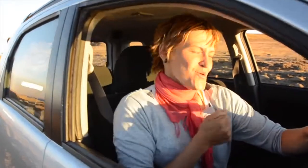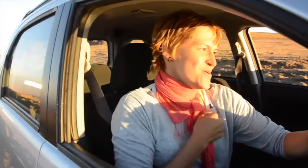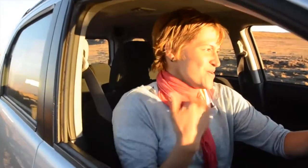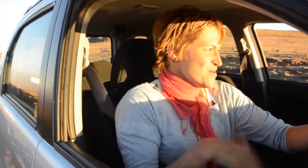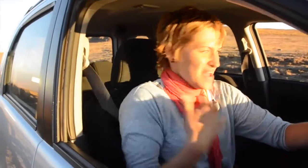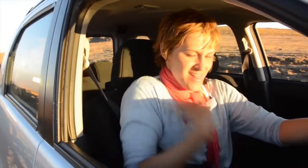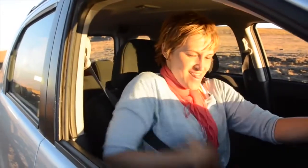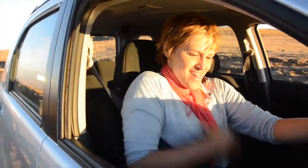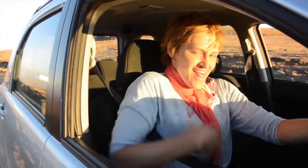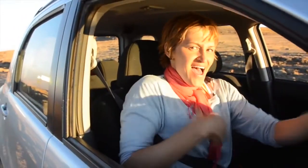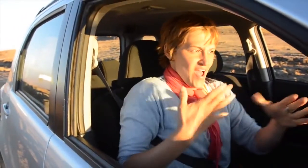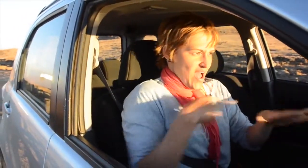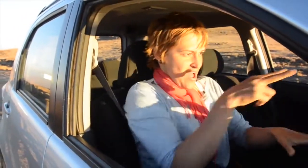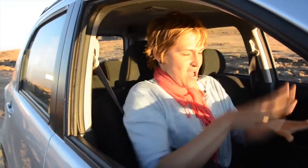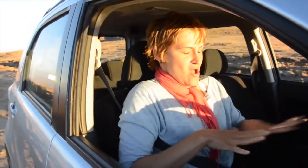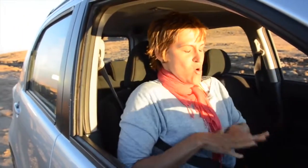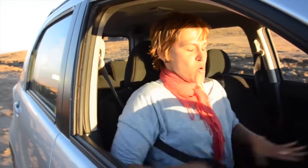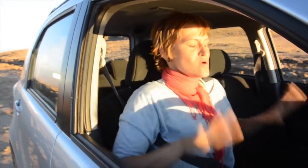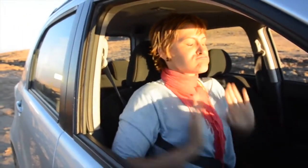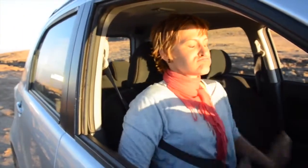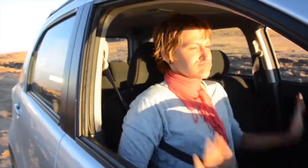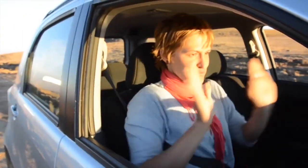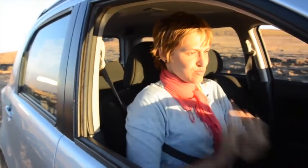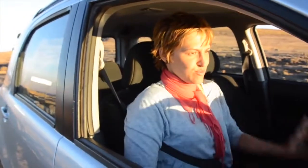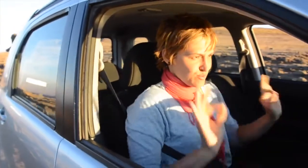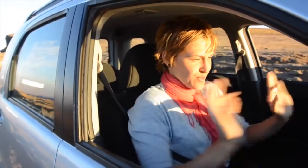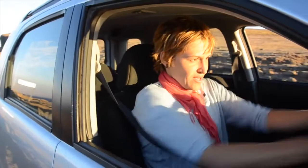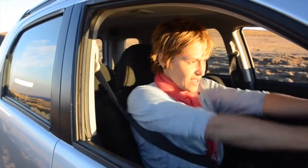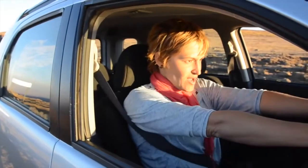Now I am starting to calm down.